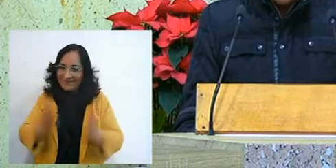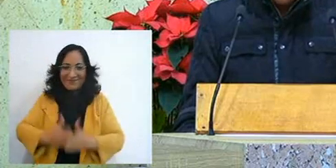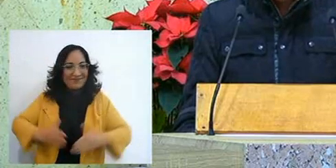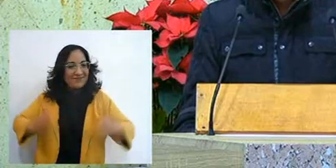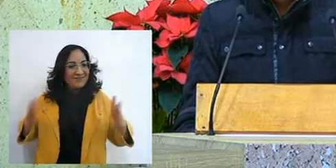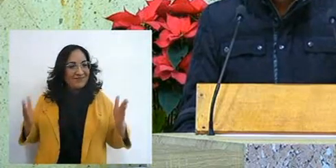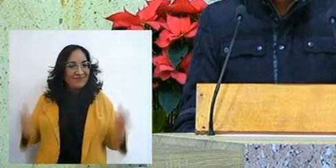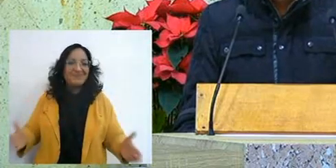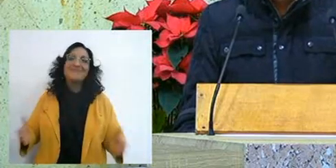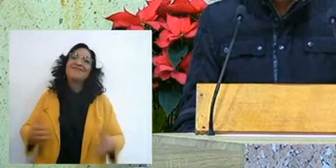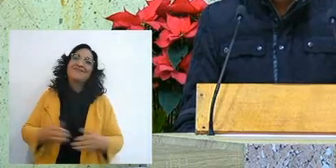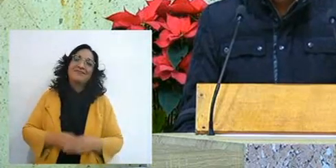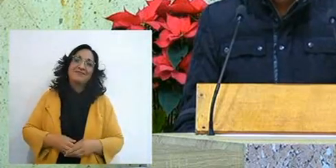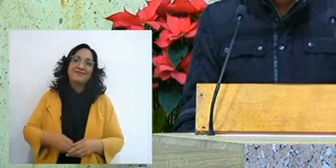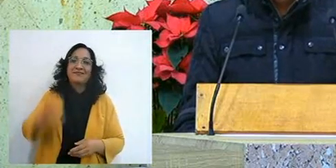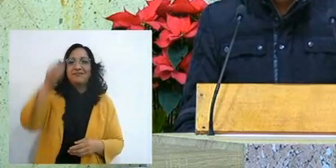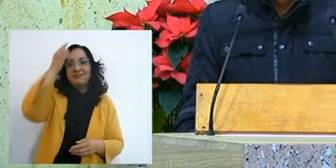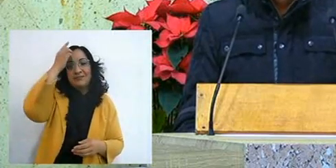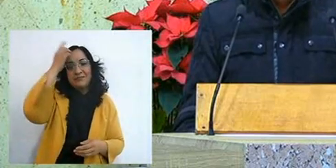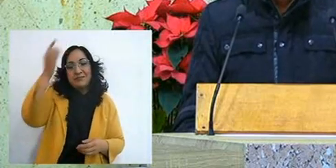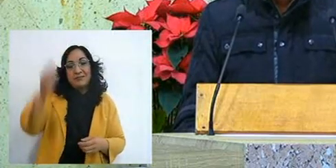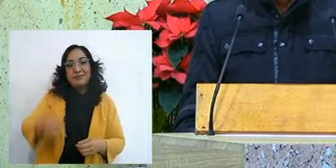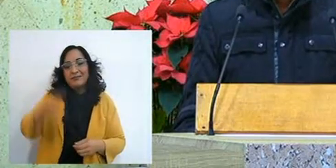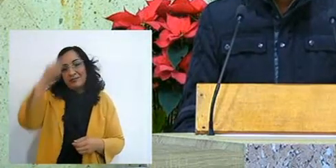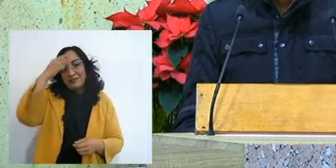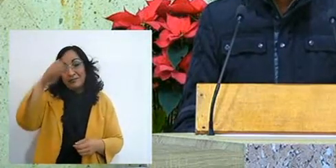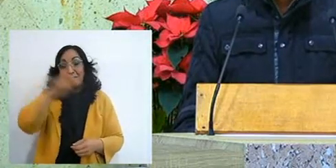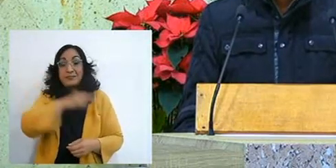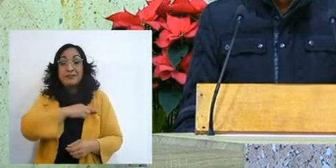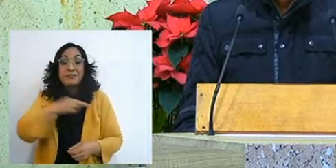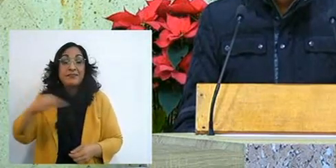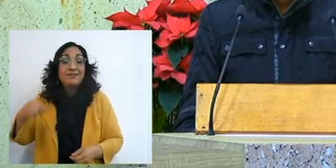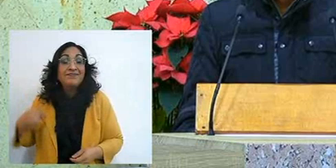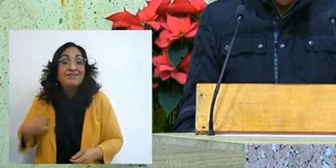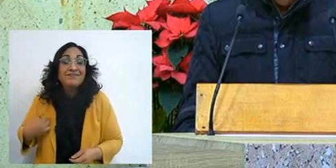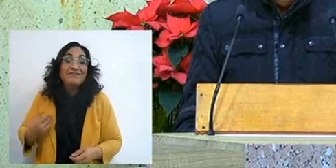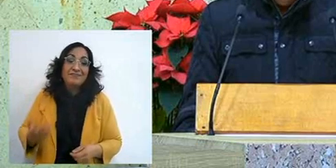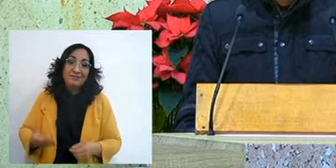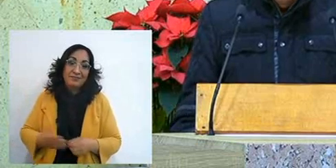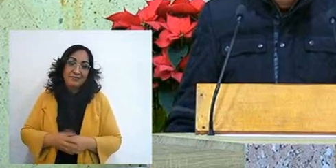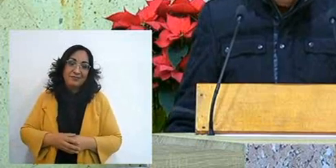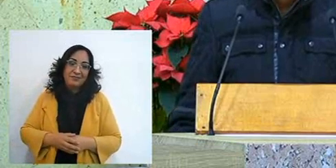Well, a great blessing from the Lord, to feel flattered that,